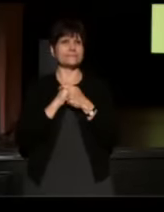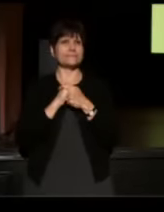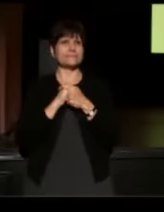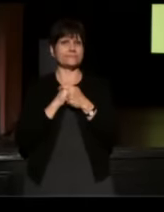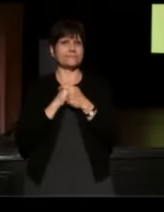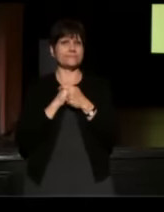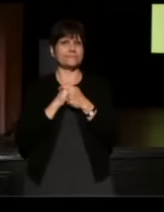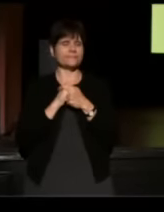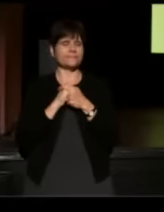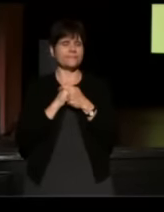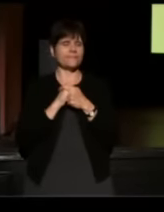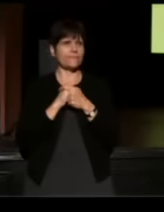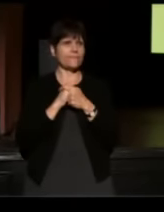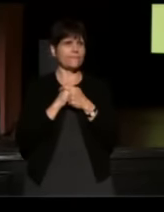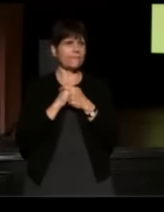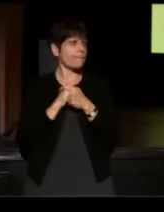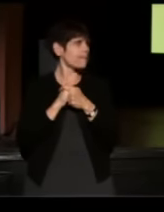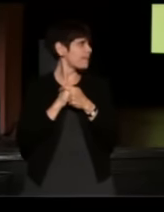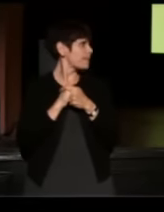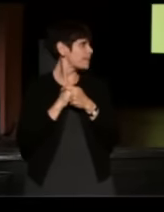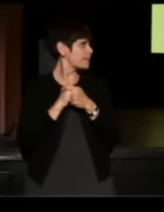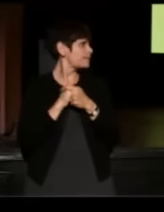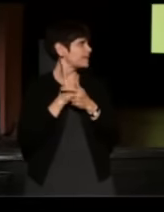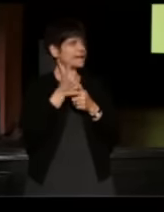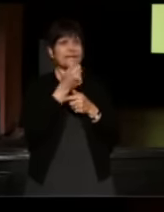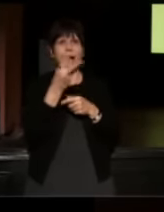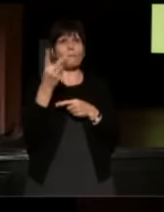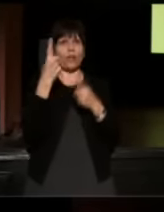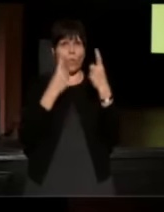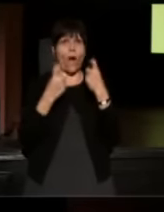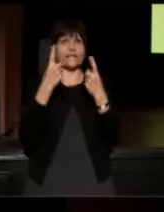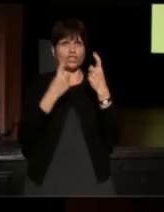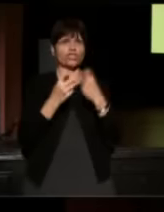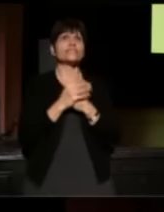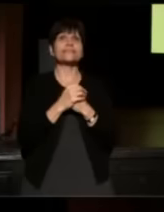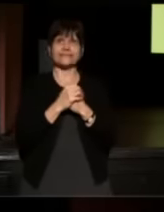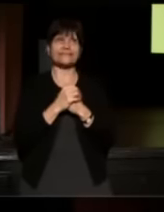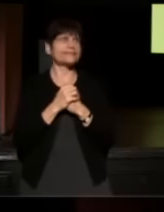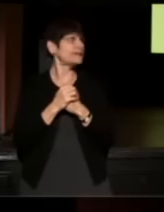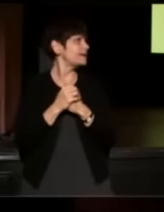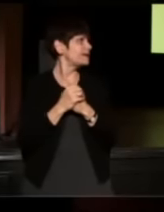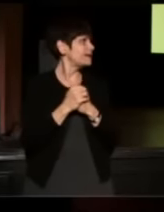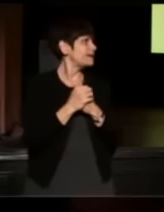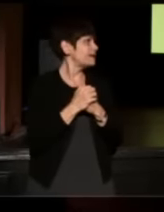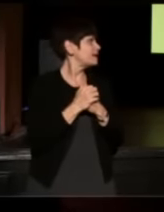OK, so a couple of questions? There go the mics, or you can just shout.